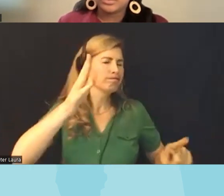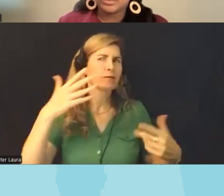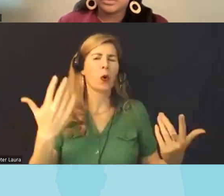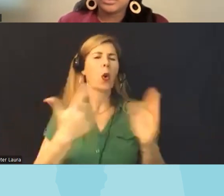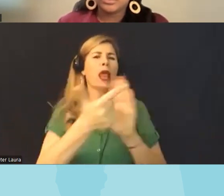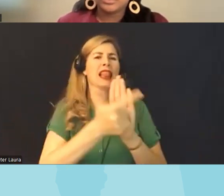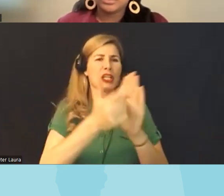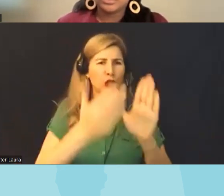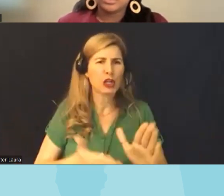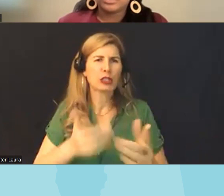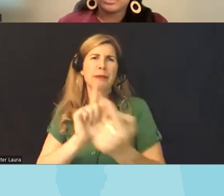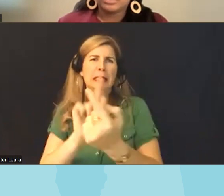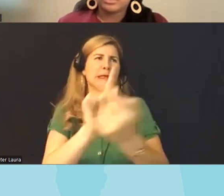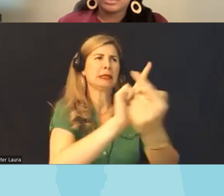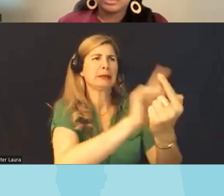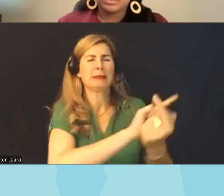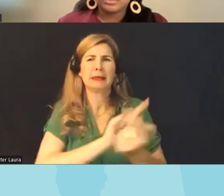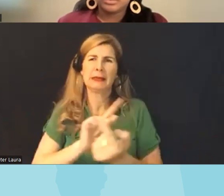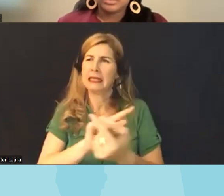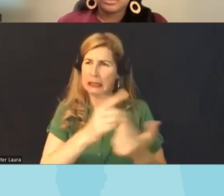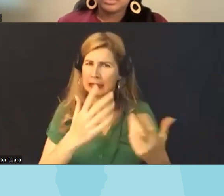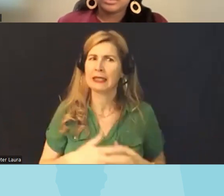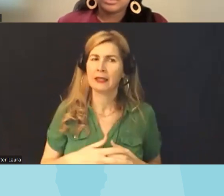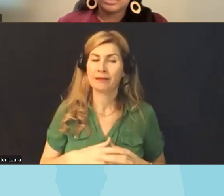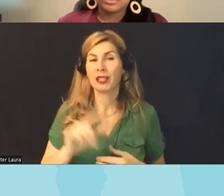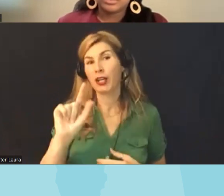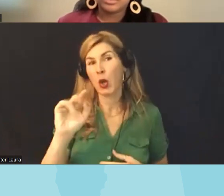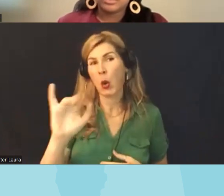the talking points around these issues because I think you know Tony is we uh we want to make